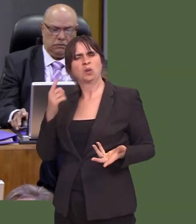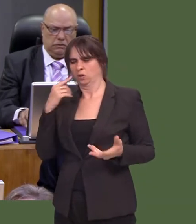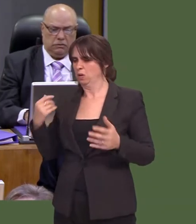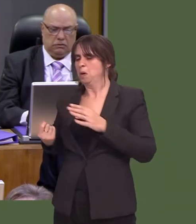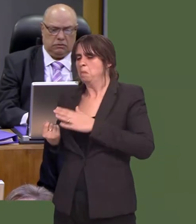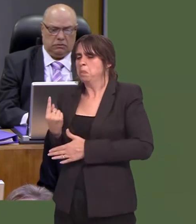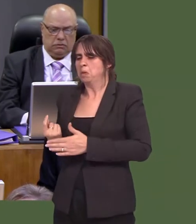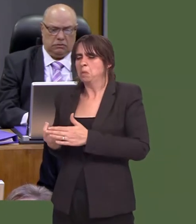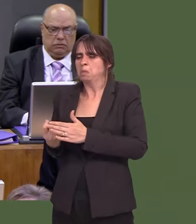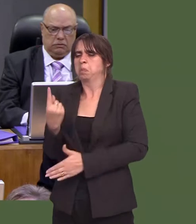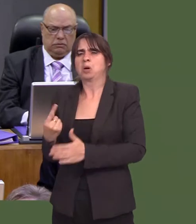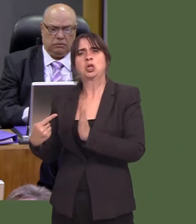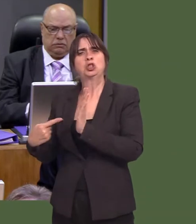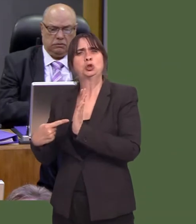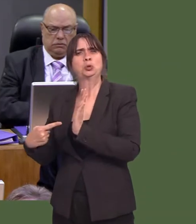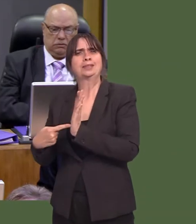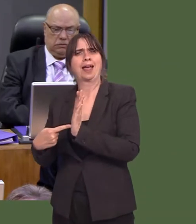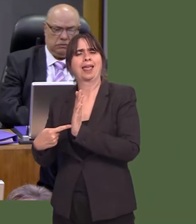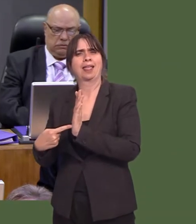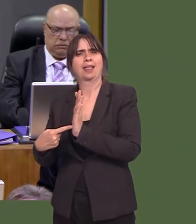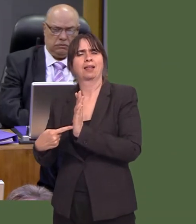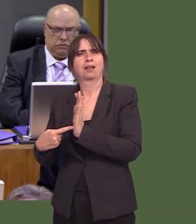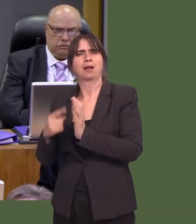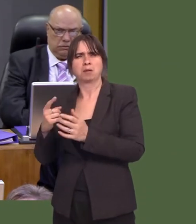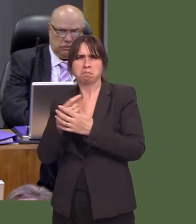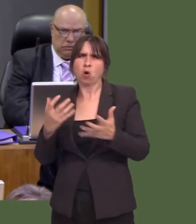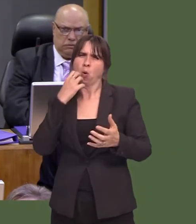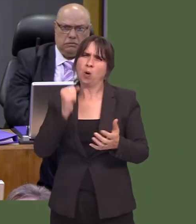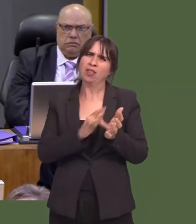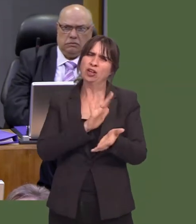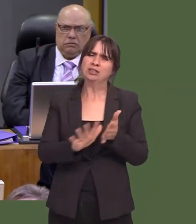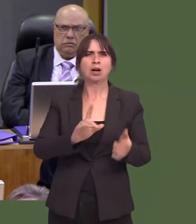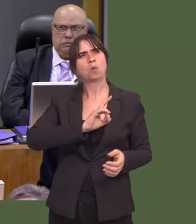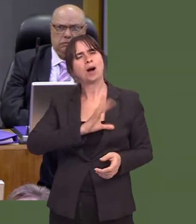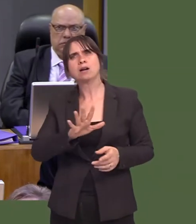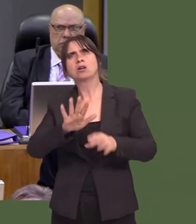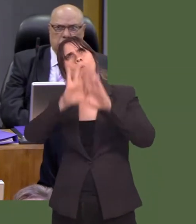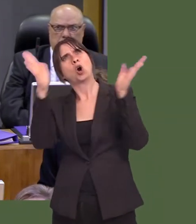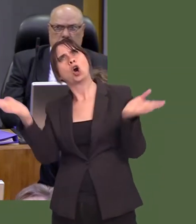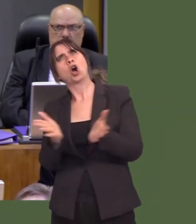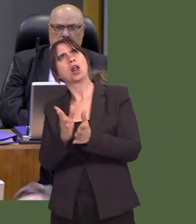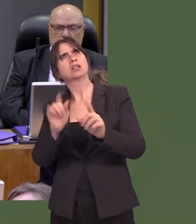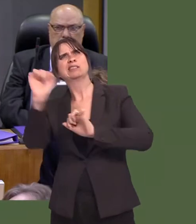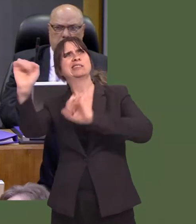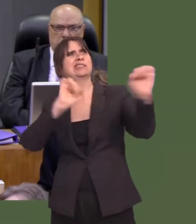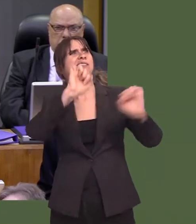were held on Tuesdays, but why donít we vote, like most countries around the world, over the weekend?